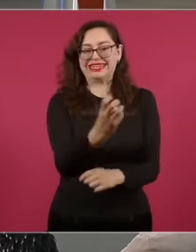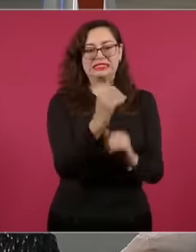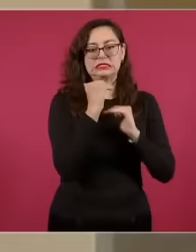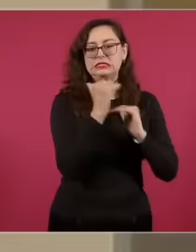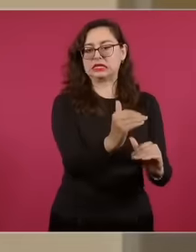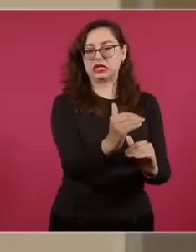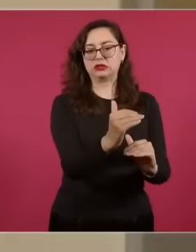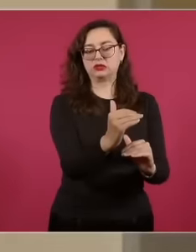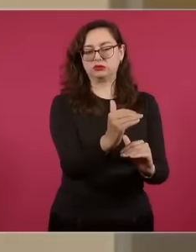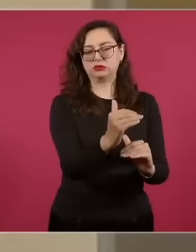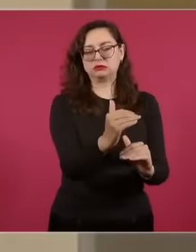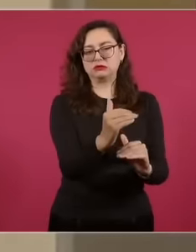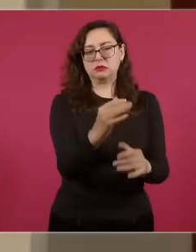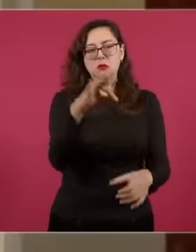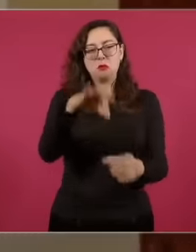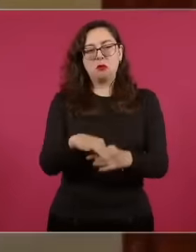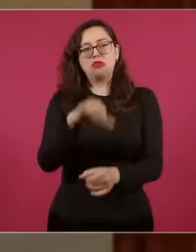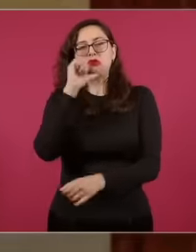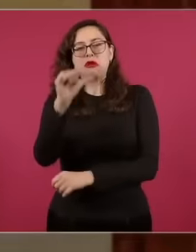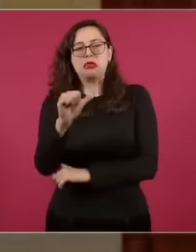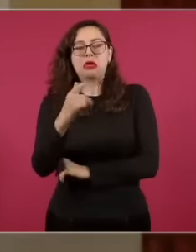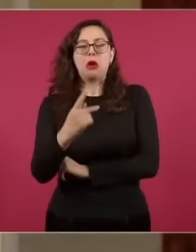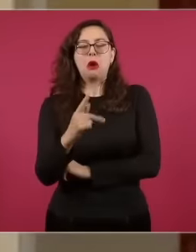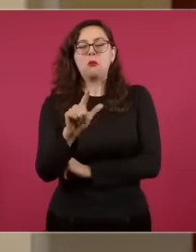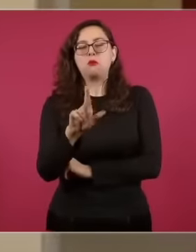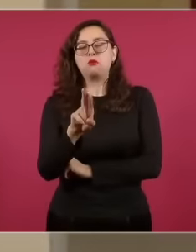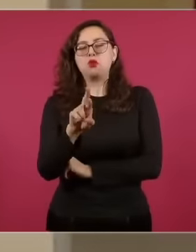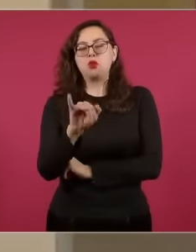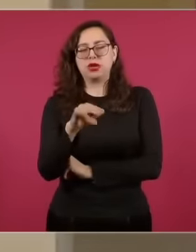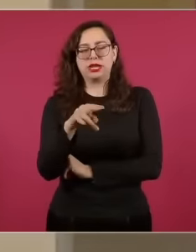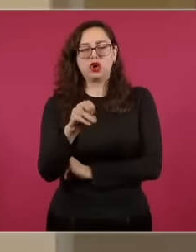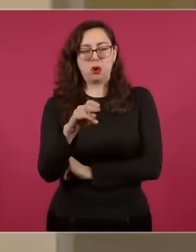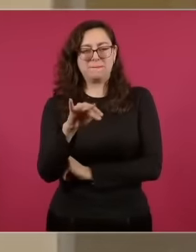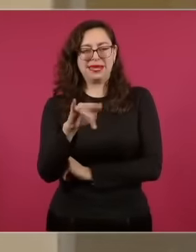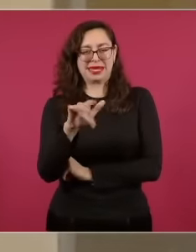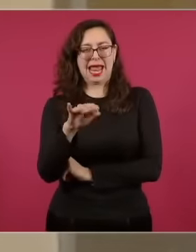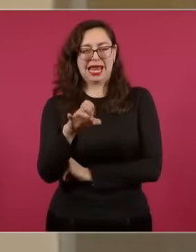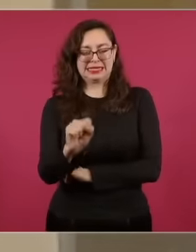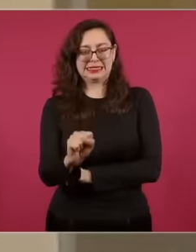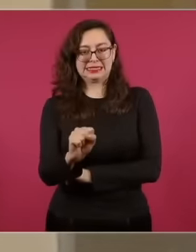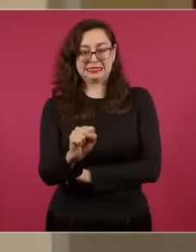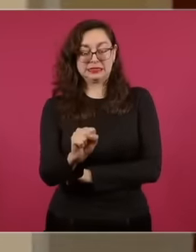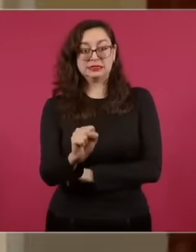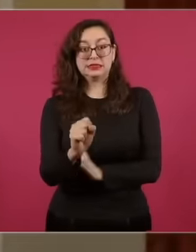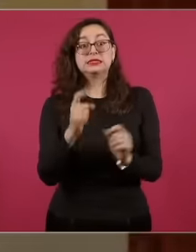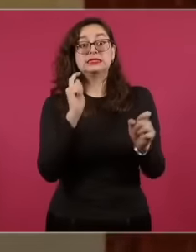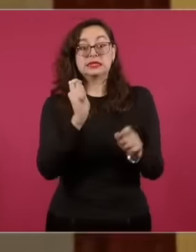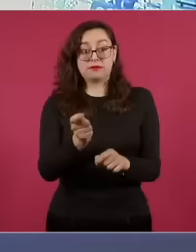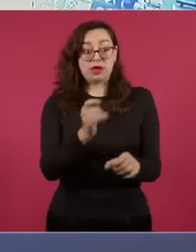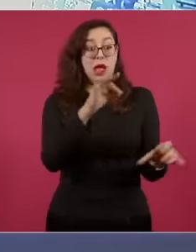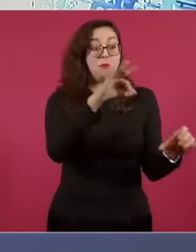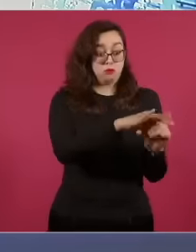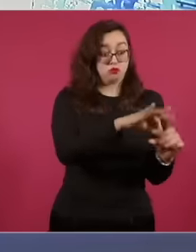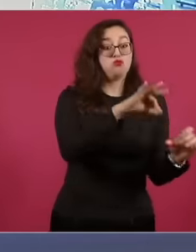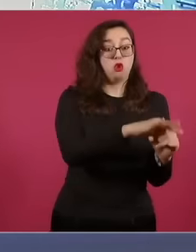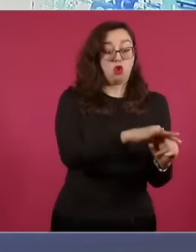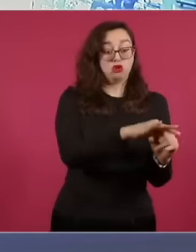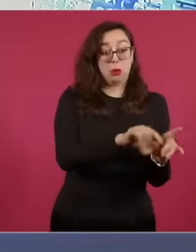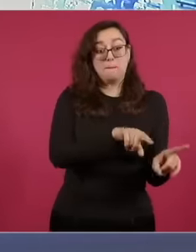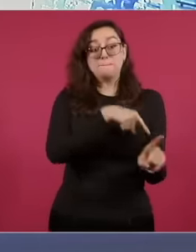multi-member. There cannot be more than 300 deputies combined with majority and